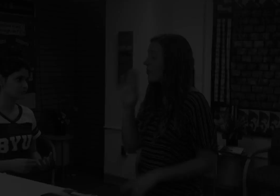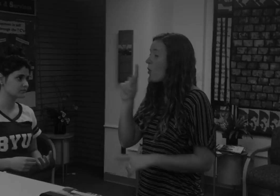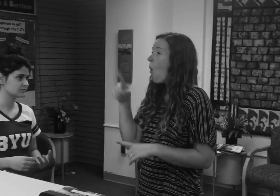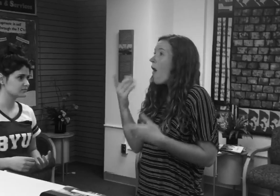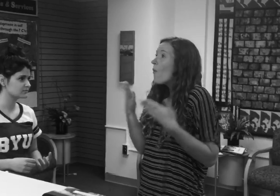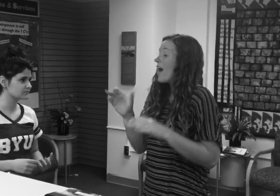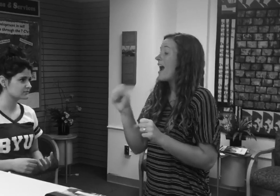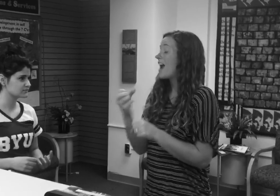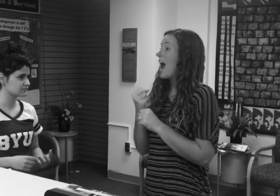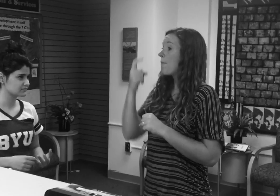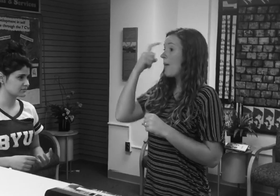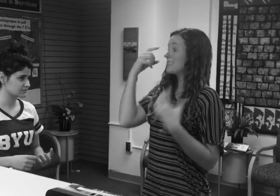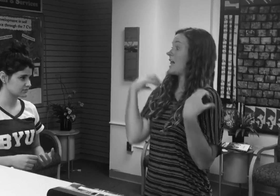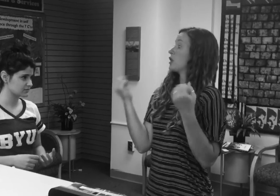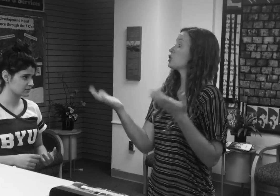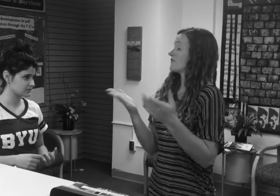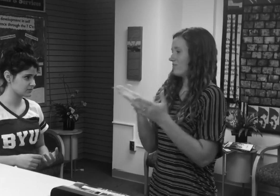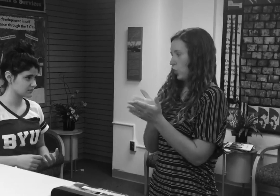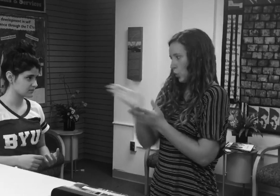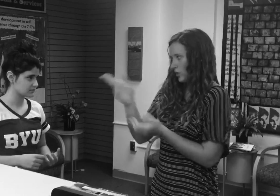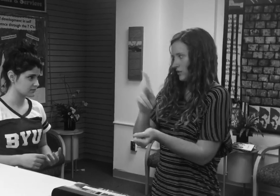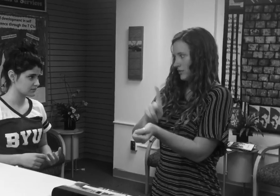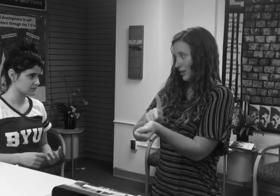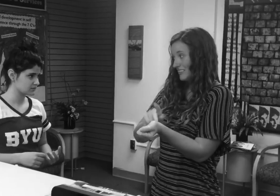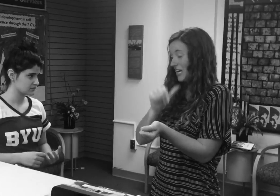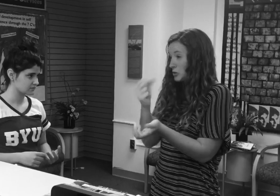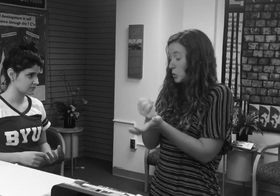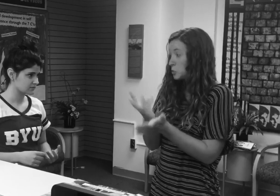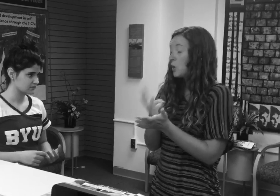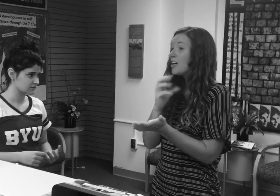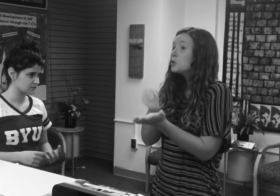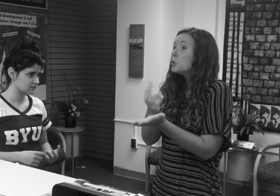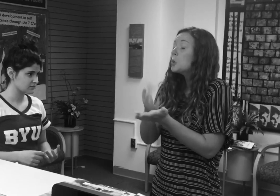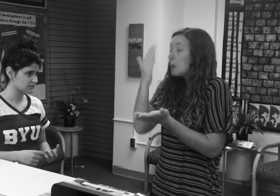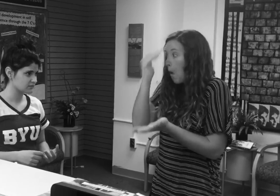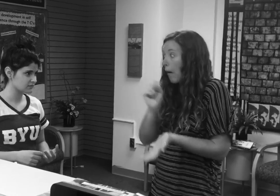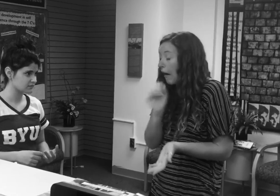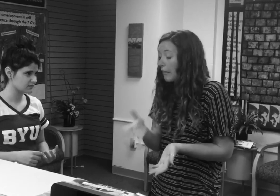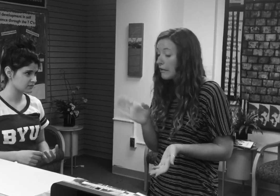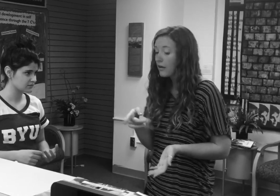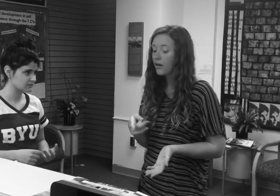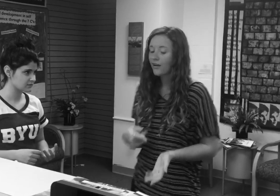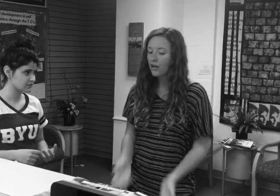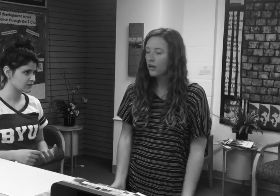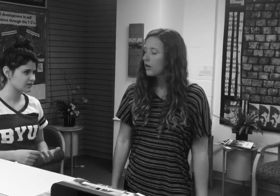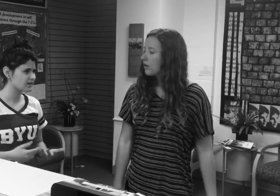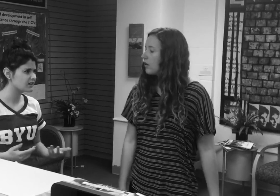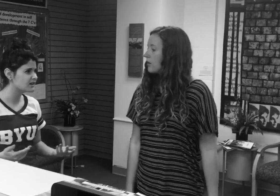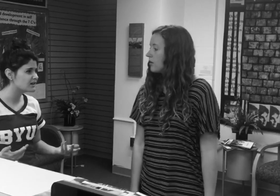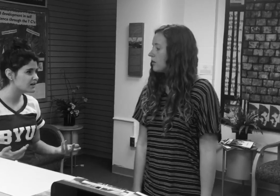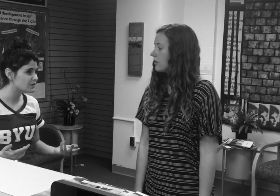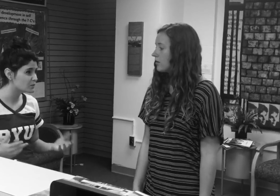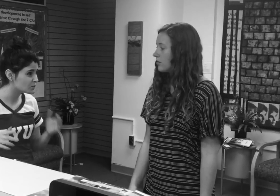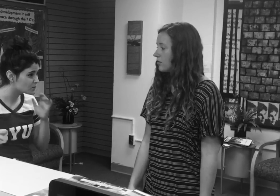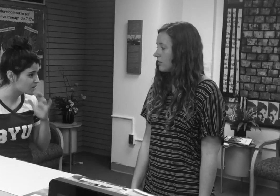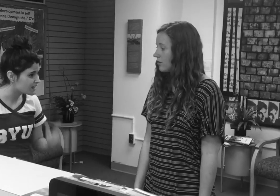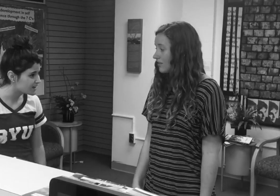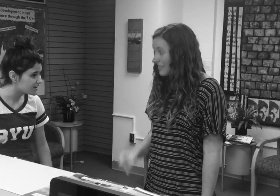Molly: Only way to get mental health services is through psychiatrist or psychology, not social workers. Honestly, they know nothing. friend: really?